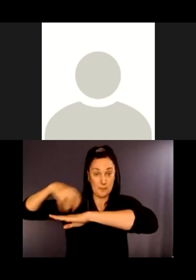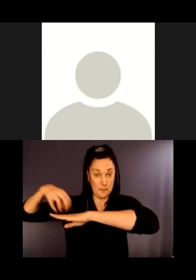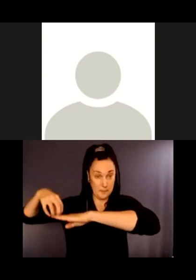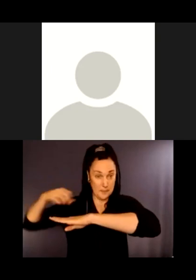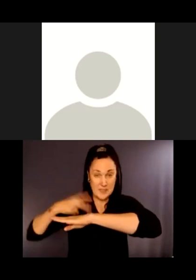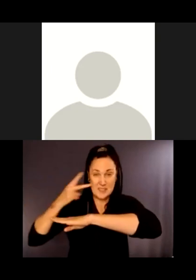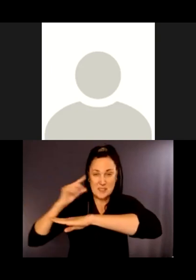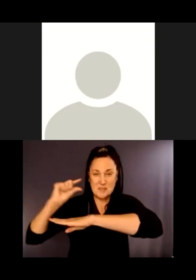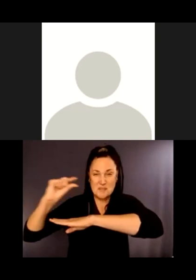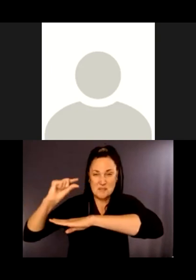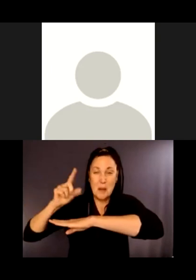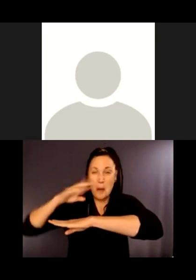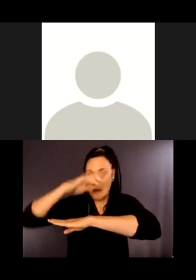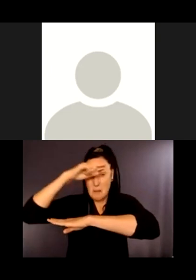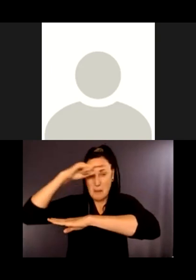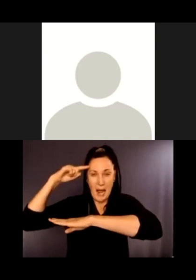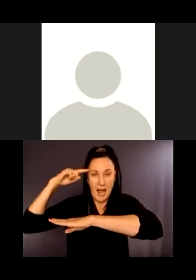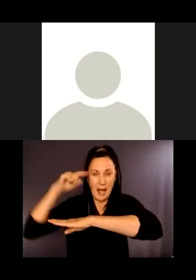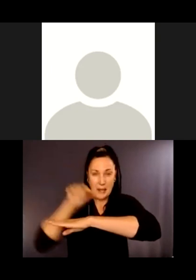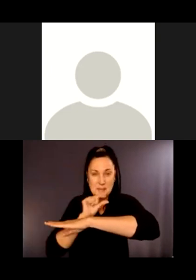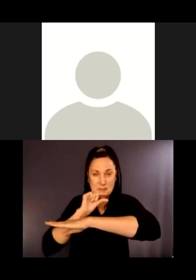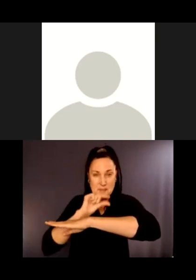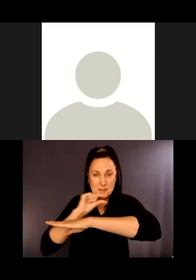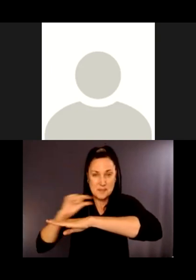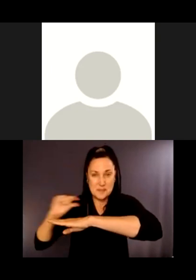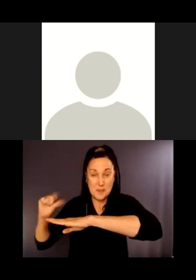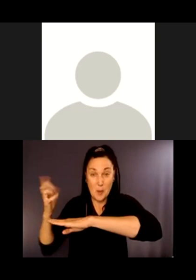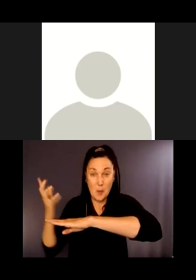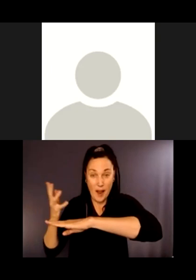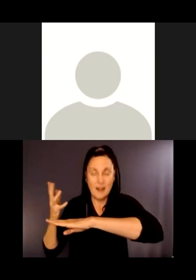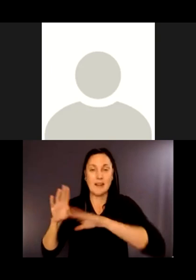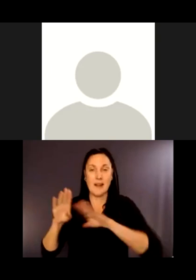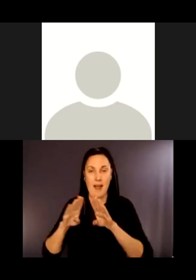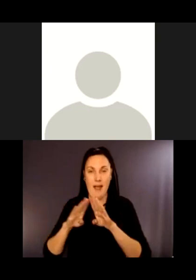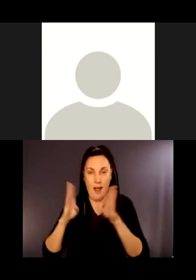They are houses and trees. The reason we put them on there is so you can tell, to scale,